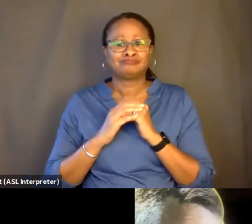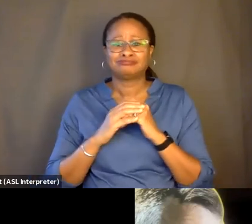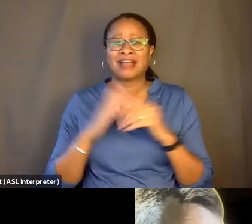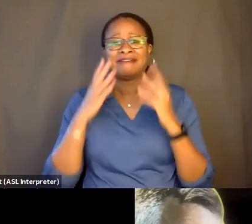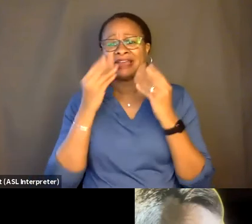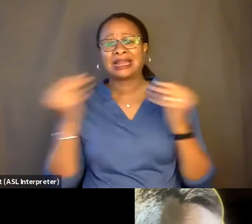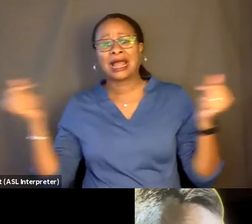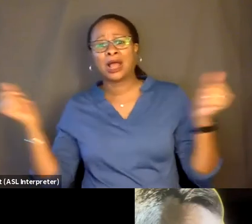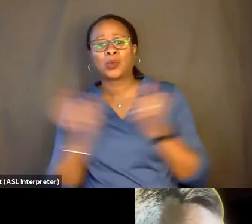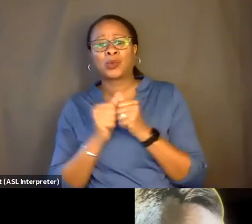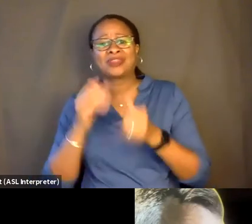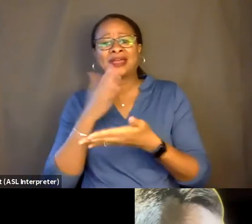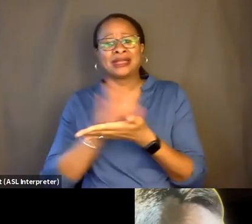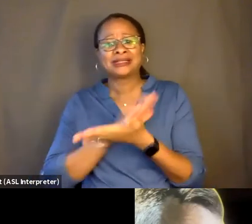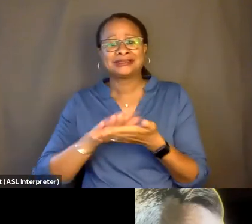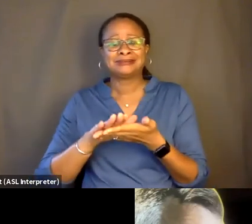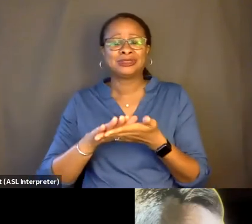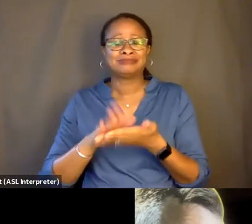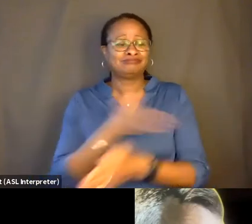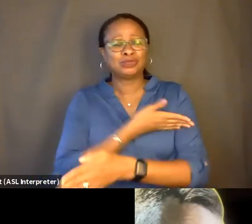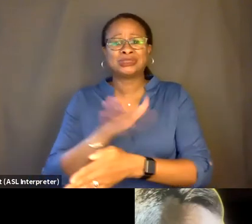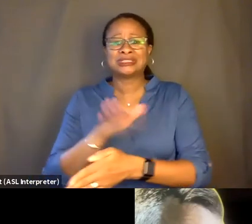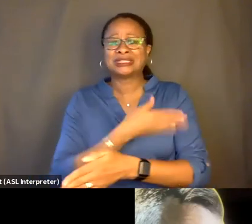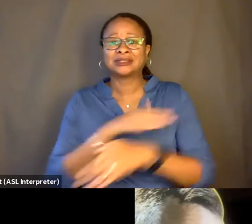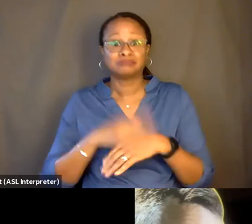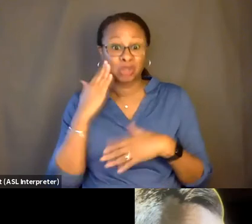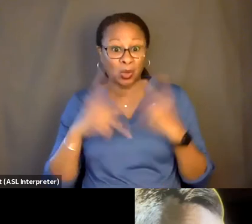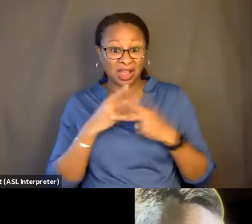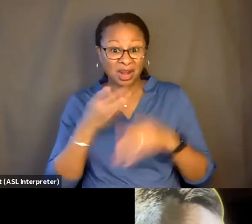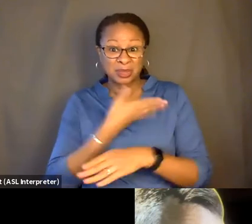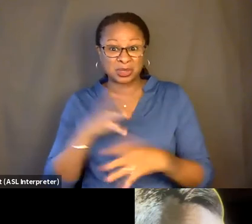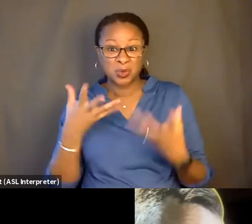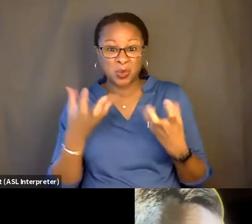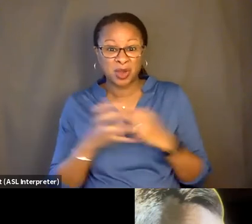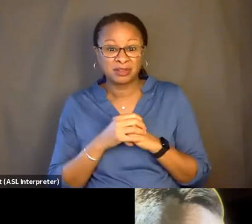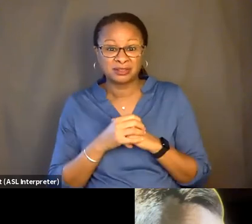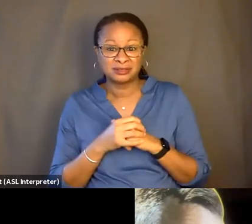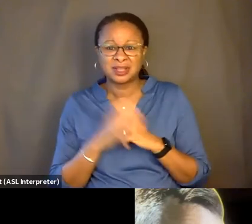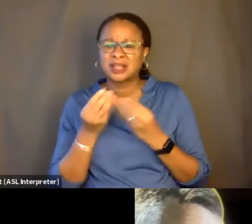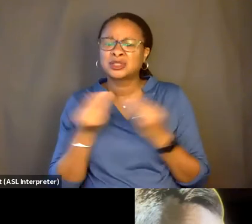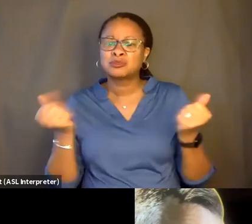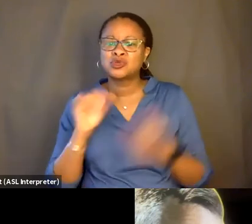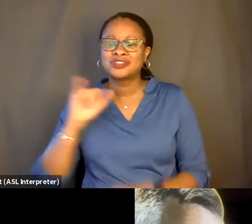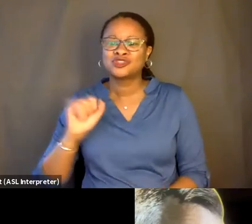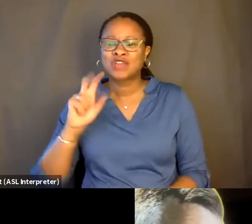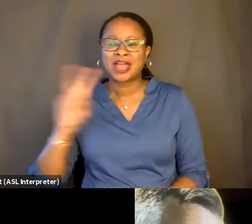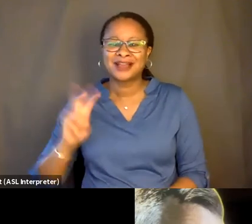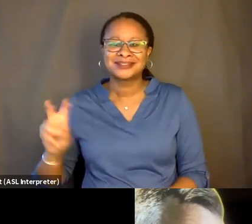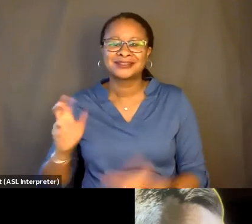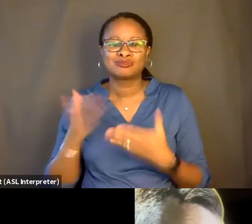Nice. Do you know what music you want it to be? Oh, you know, smooth jazz probably. [CHUCKLES GLEEFULLY] Love it.